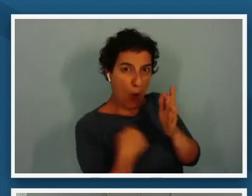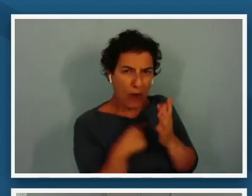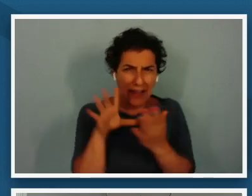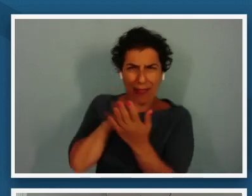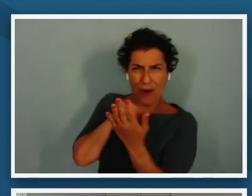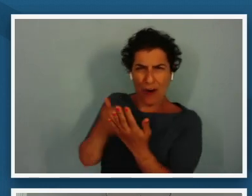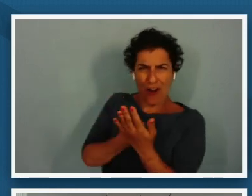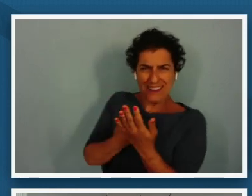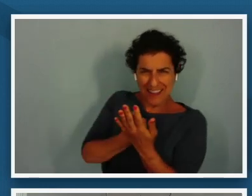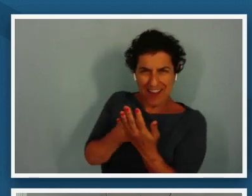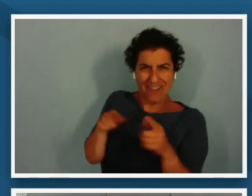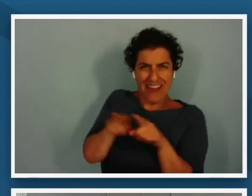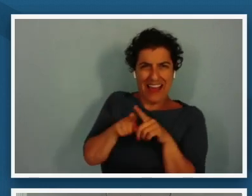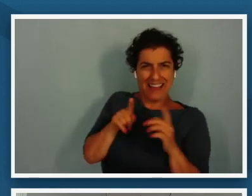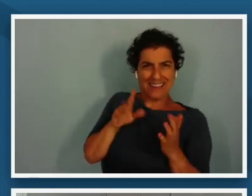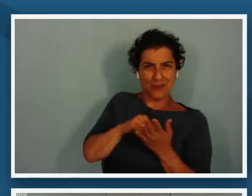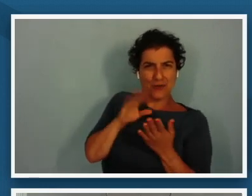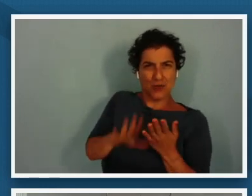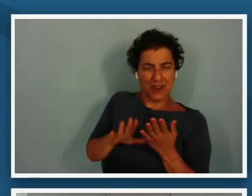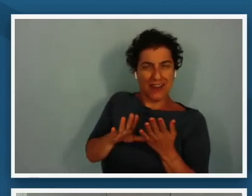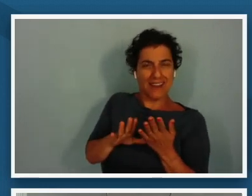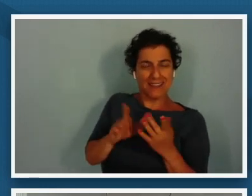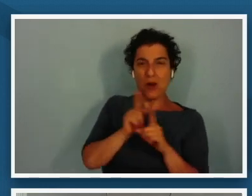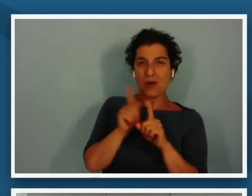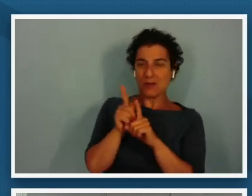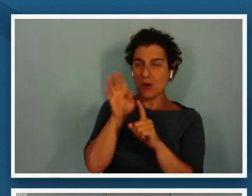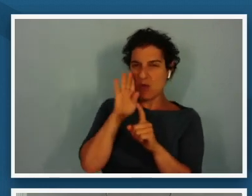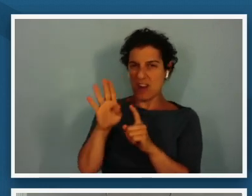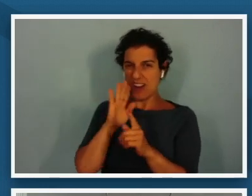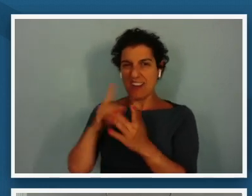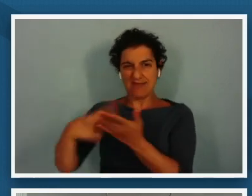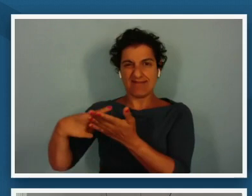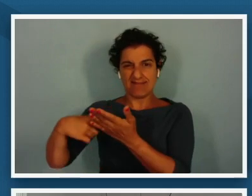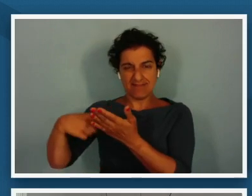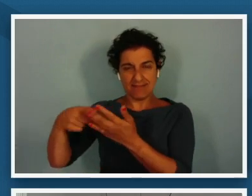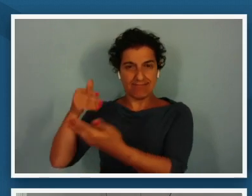your questions about nearer to the end of the session